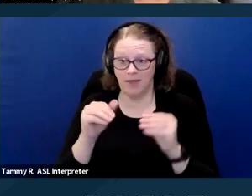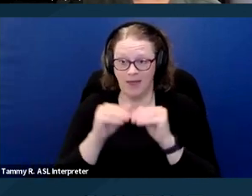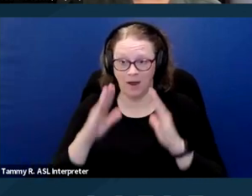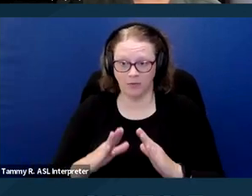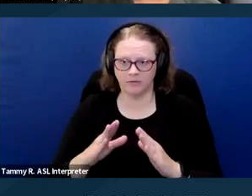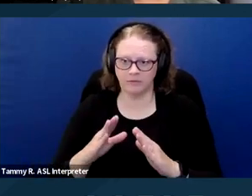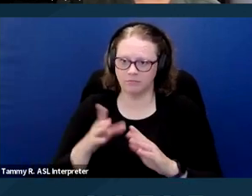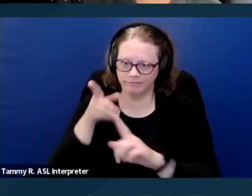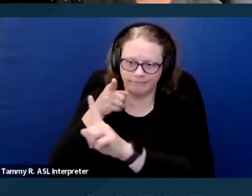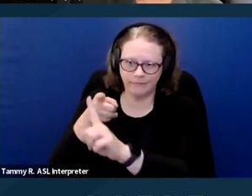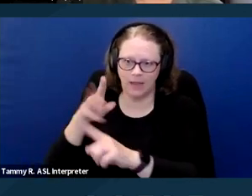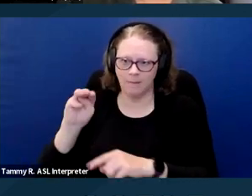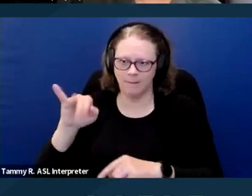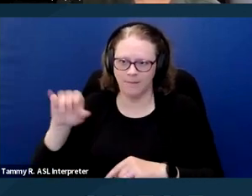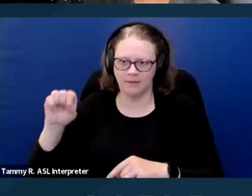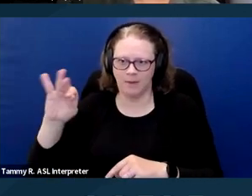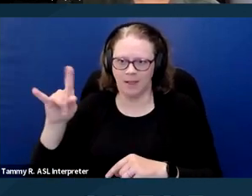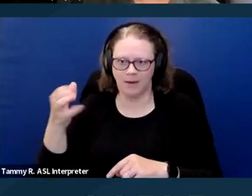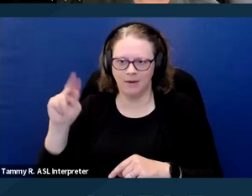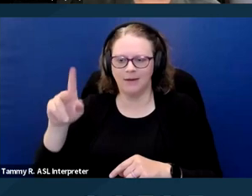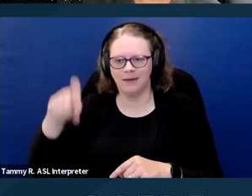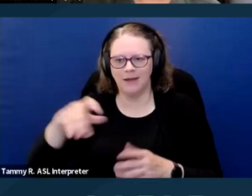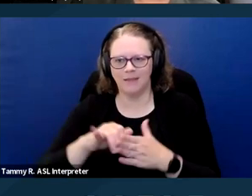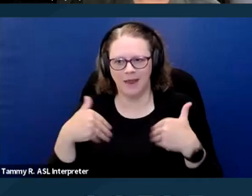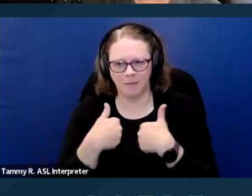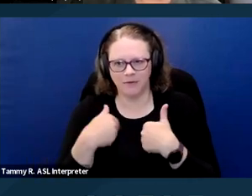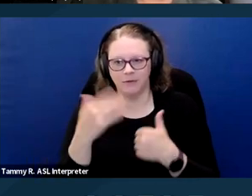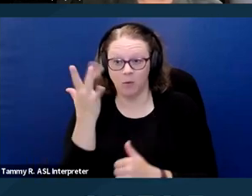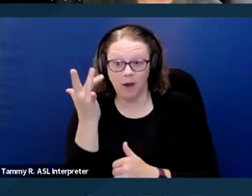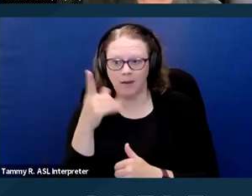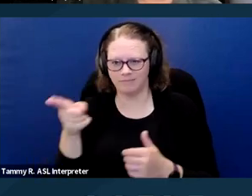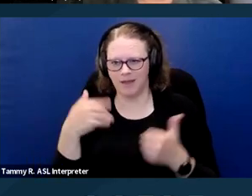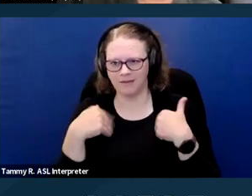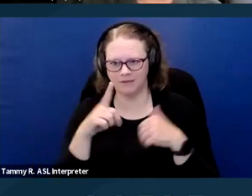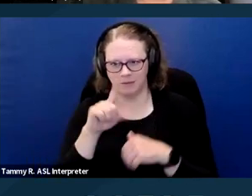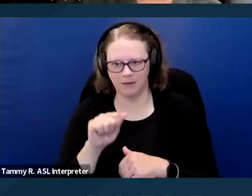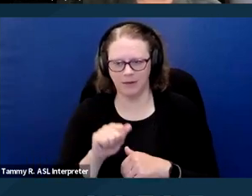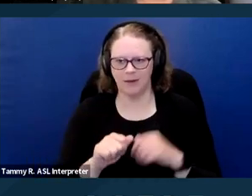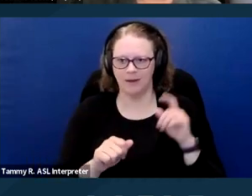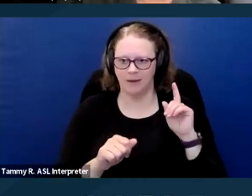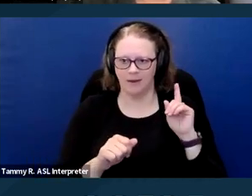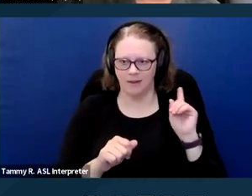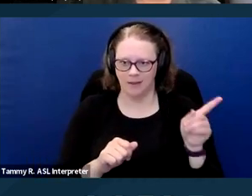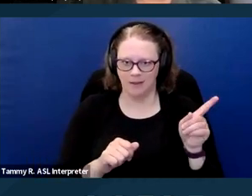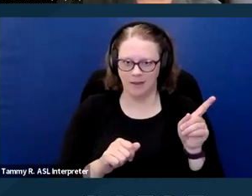as a reasonable accommodation due to a disability. Mr. McClendon has appealed, that appeal is pending.